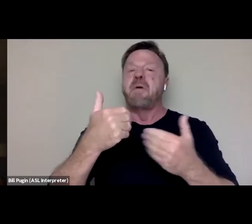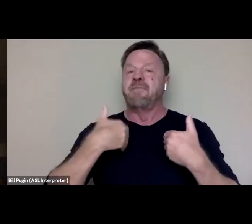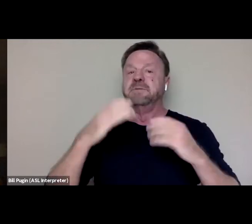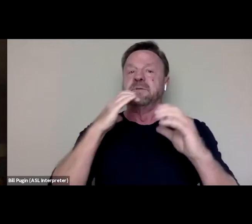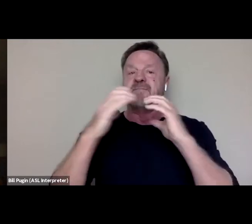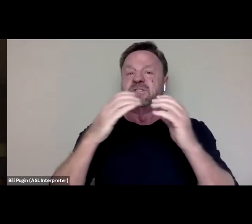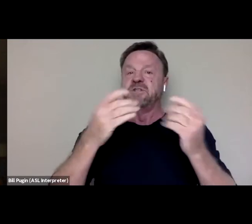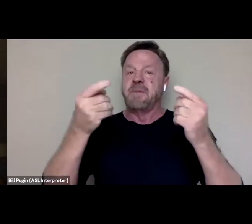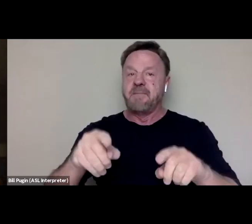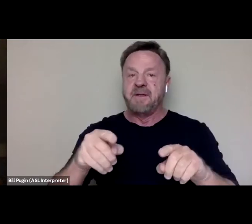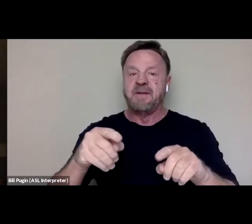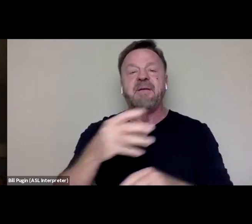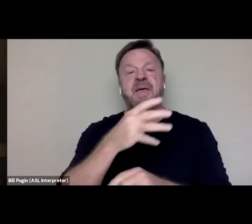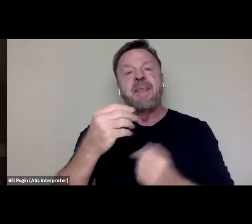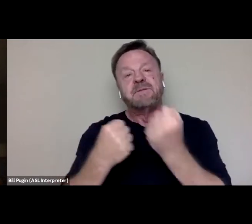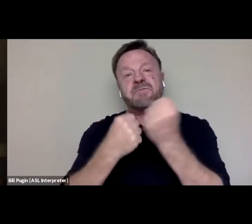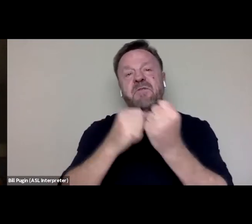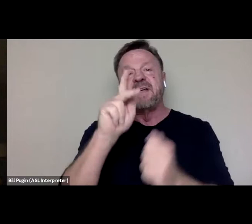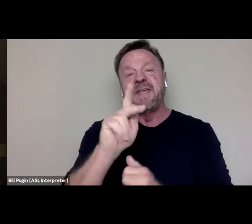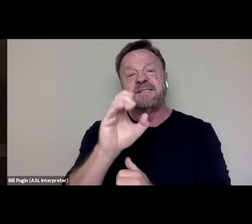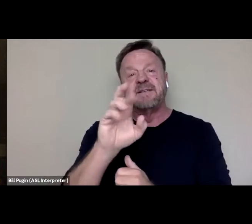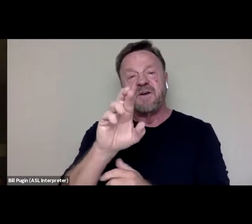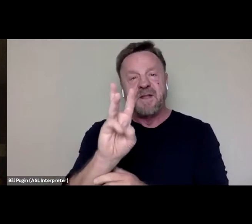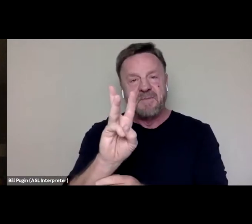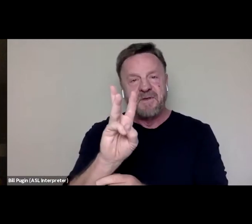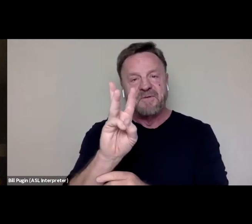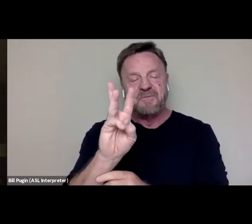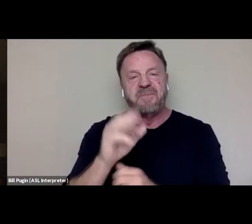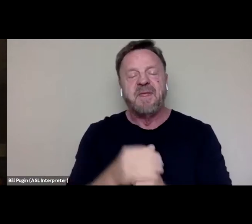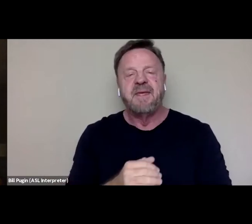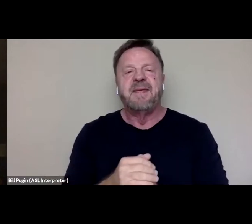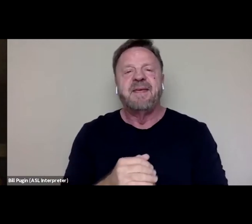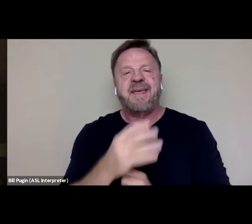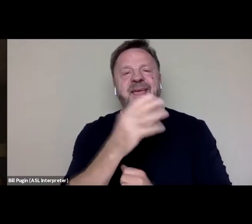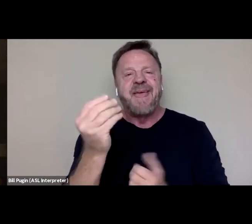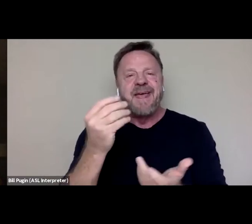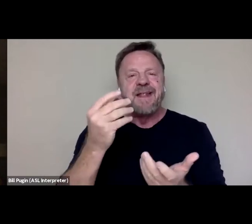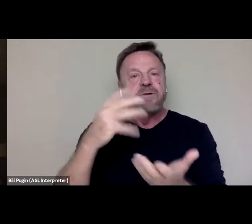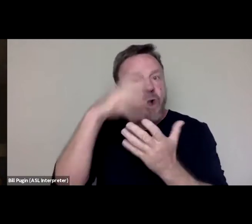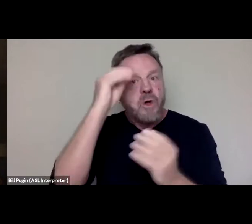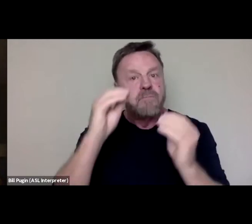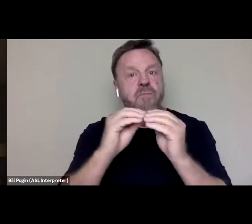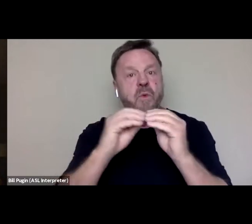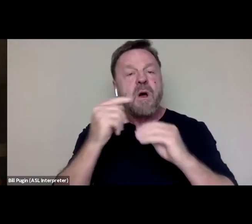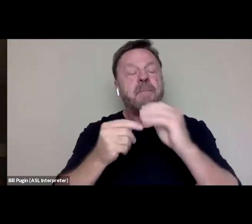along with support from KCRW. And to find out more about upcoming screenings